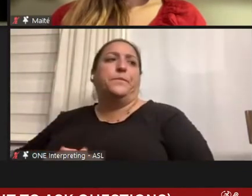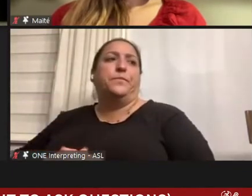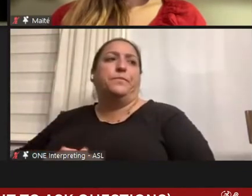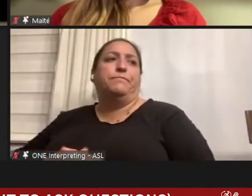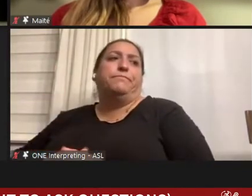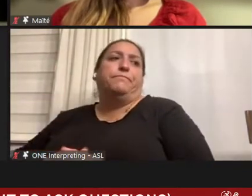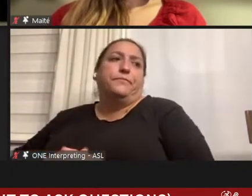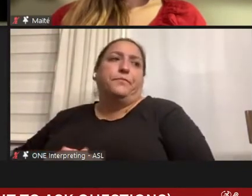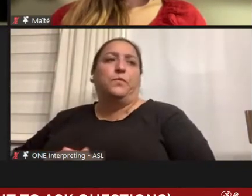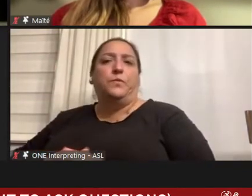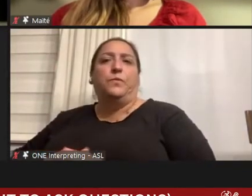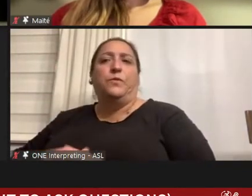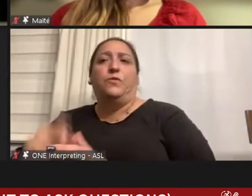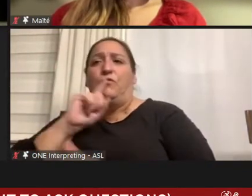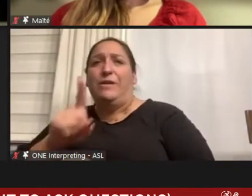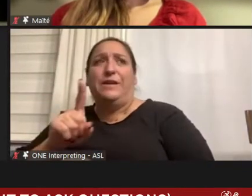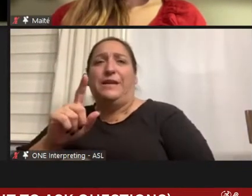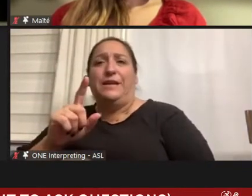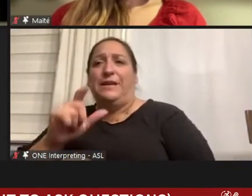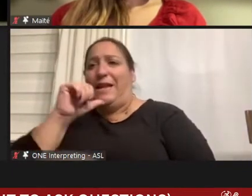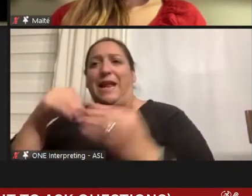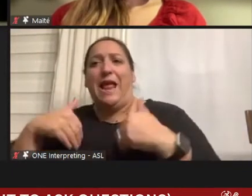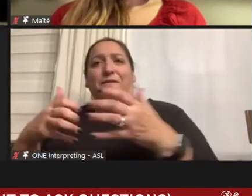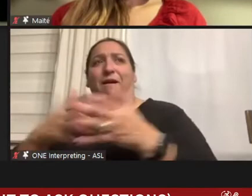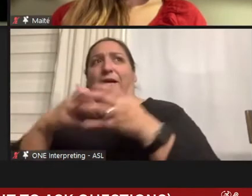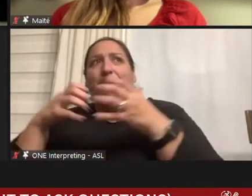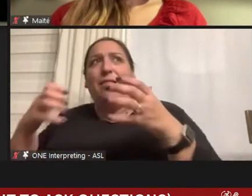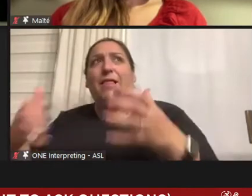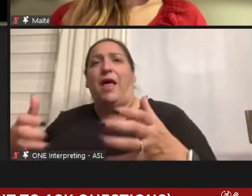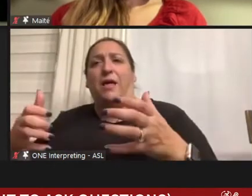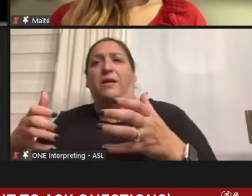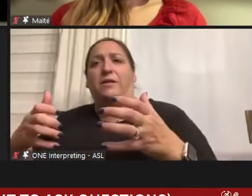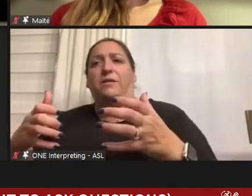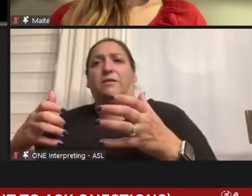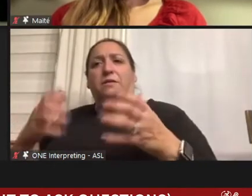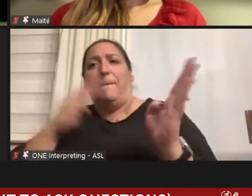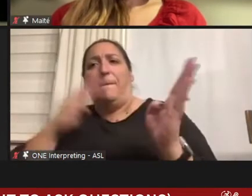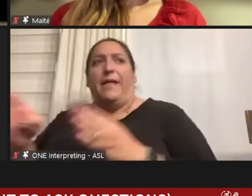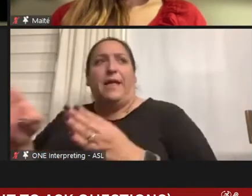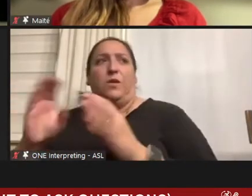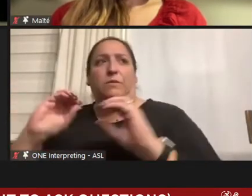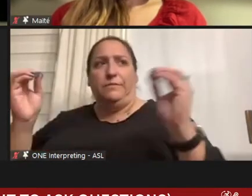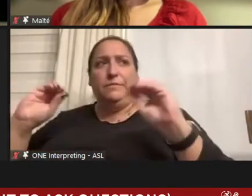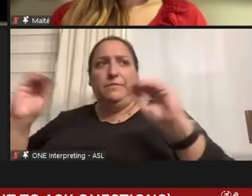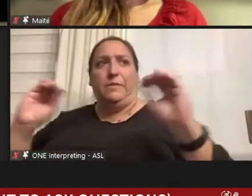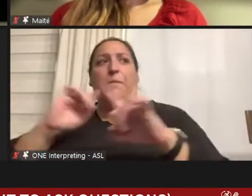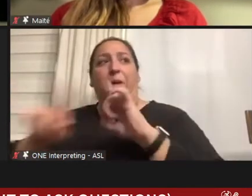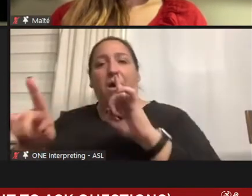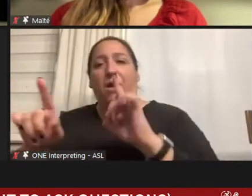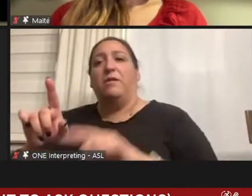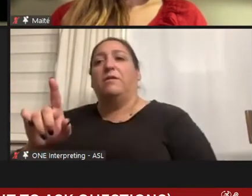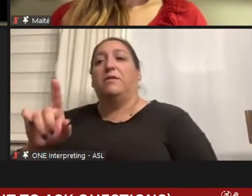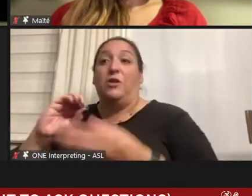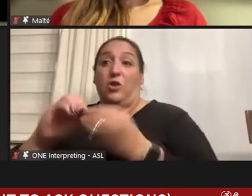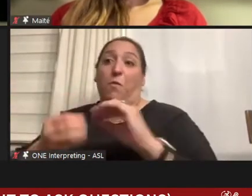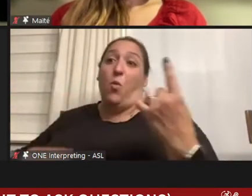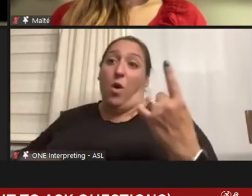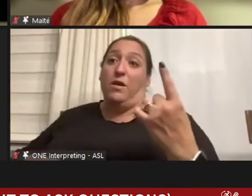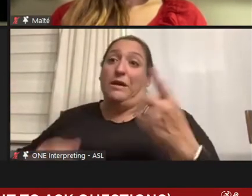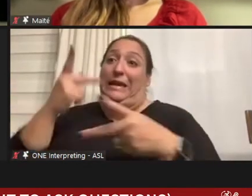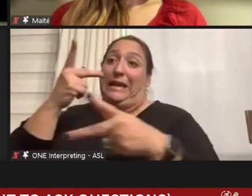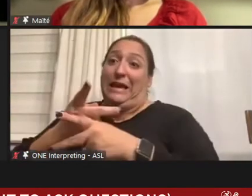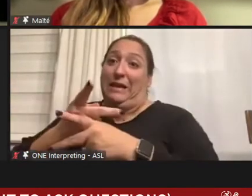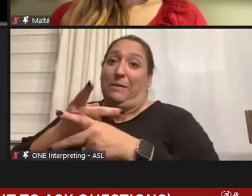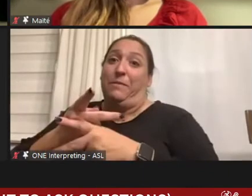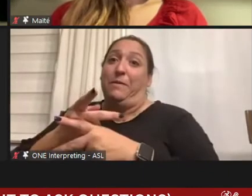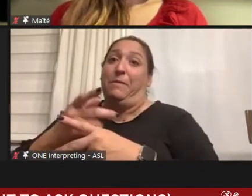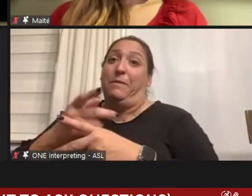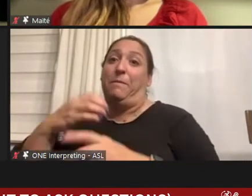I really didn't have much of a plan, other than number-one, keep my alveoli open, do whatever I